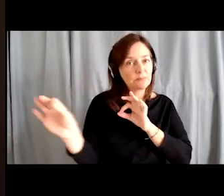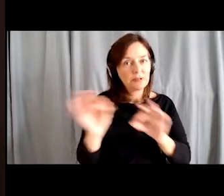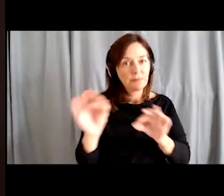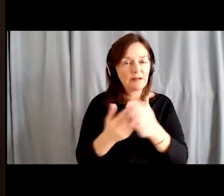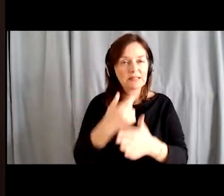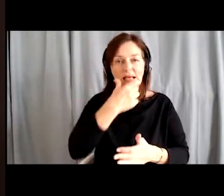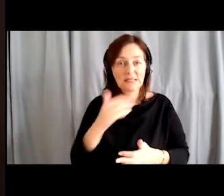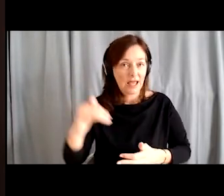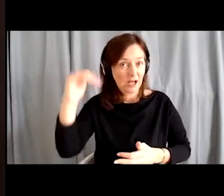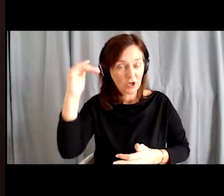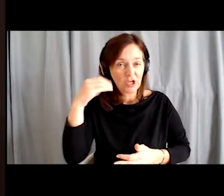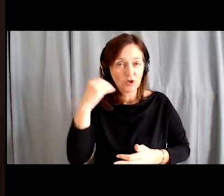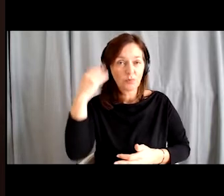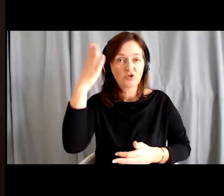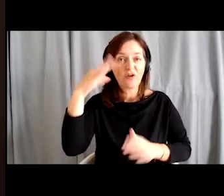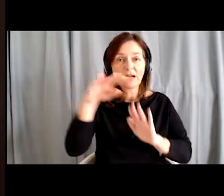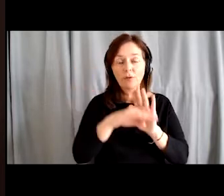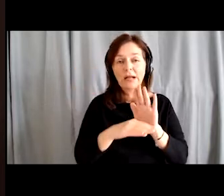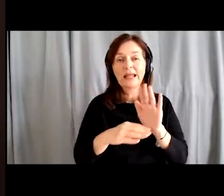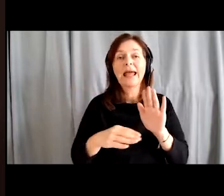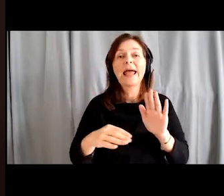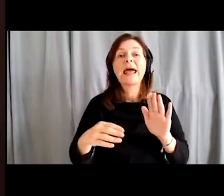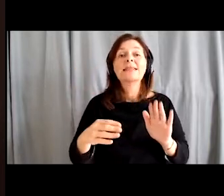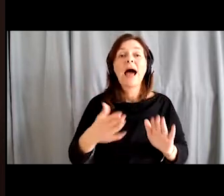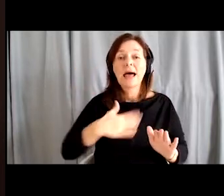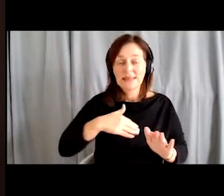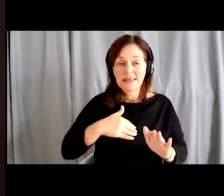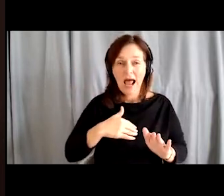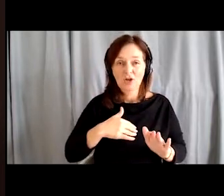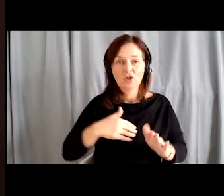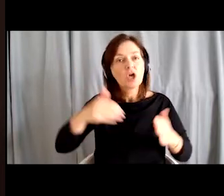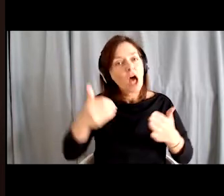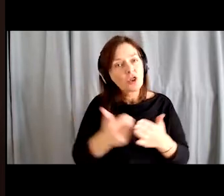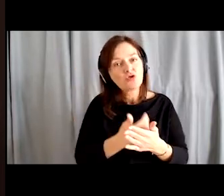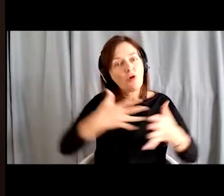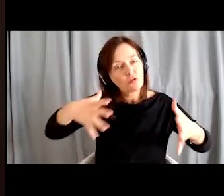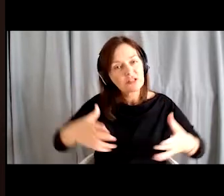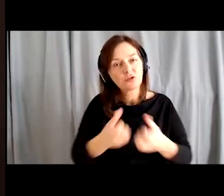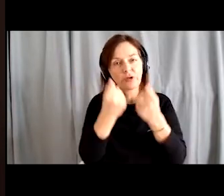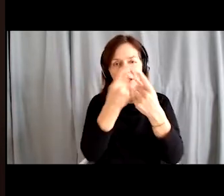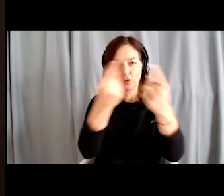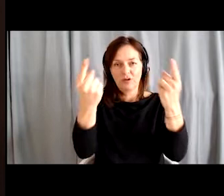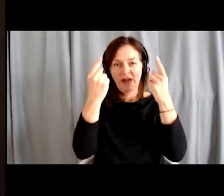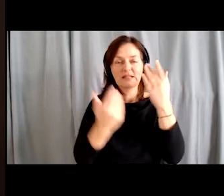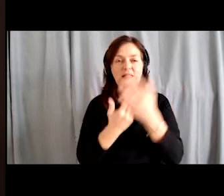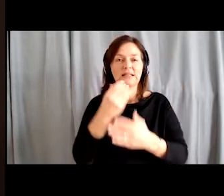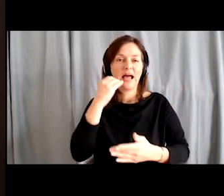programmes for them at our newly established University for the Elderly, where the way of teaching is adapted to them.